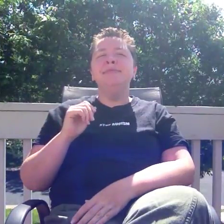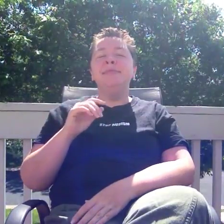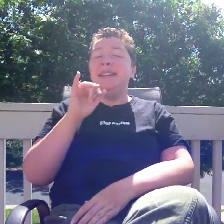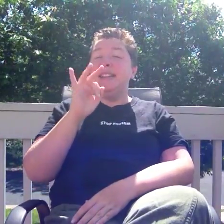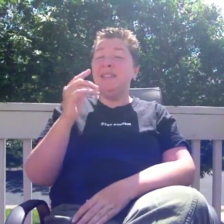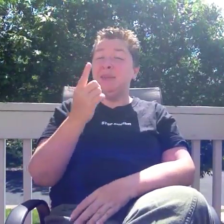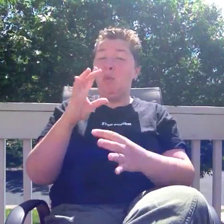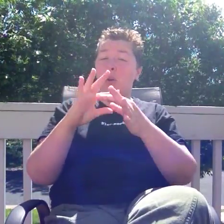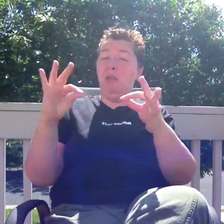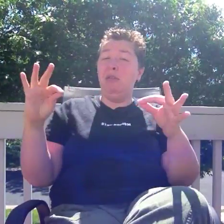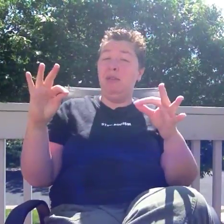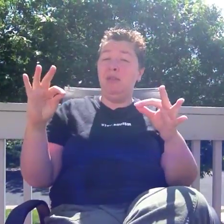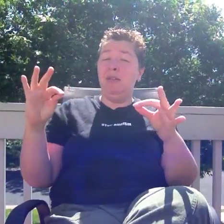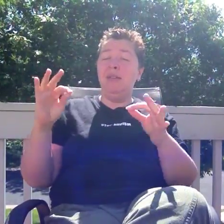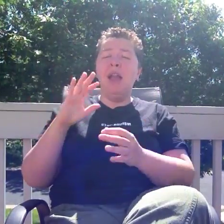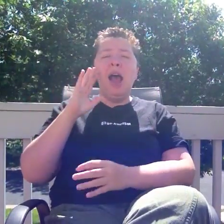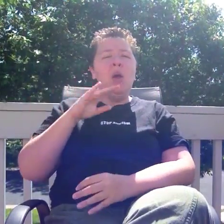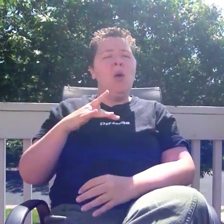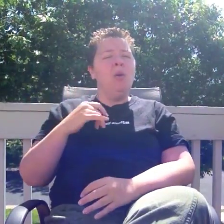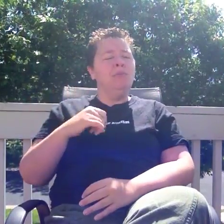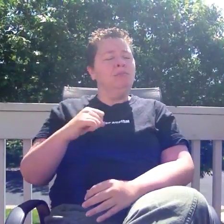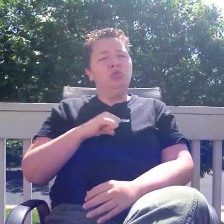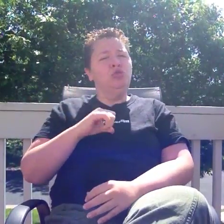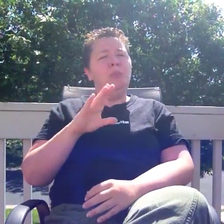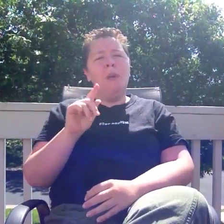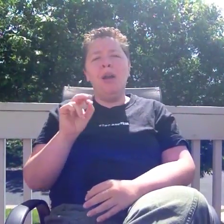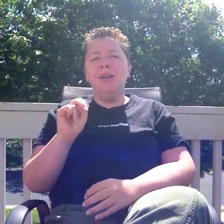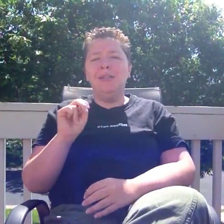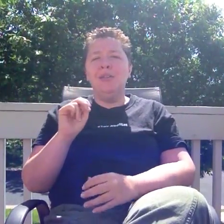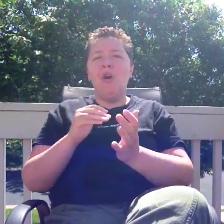really pushes a button. It triggers our "take care of hearing people"